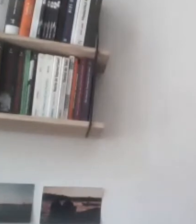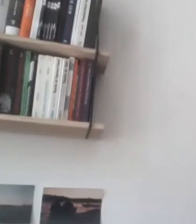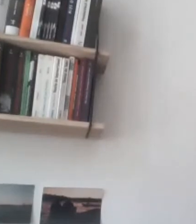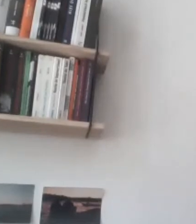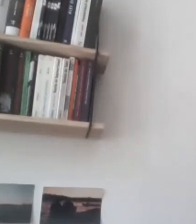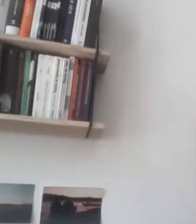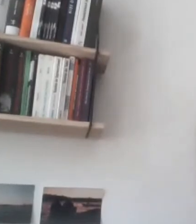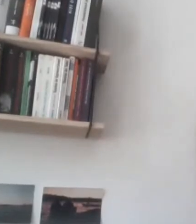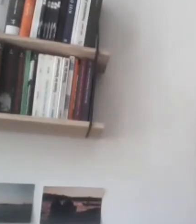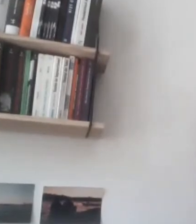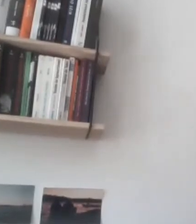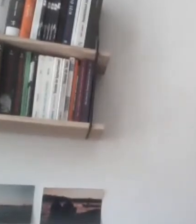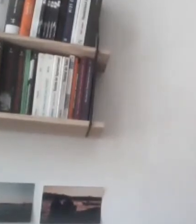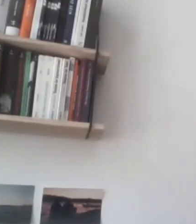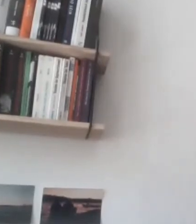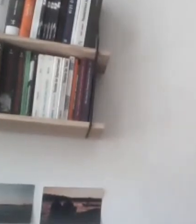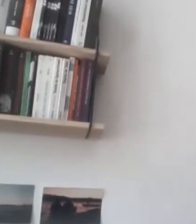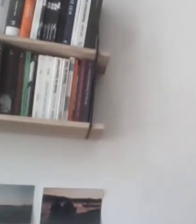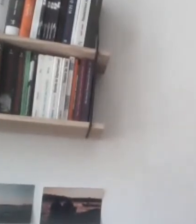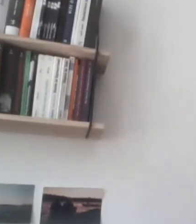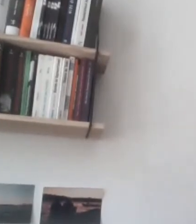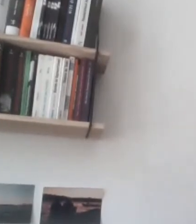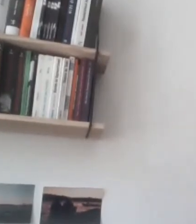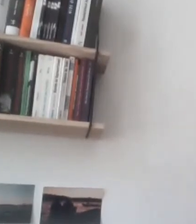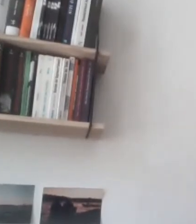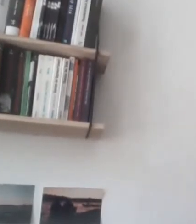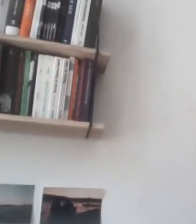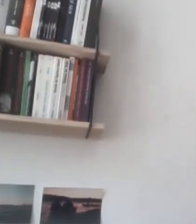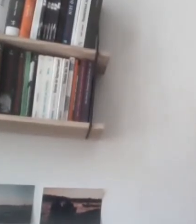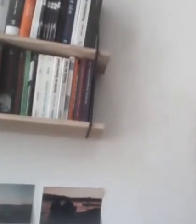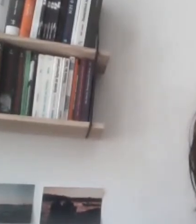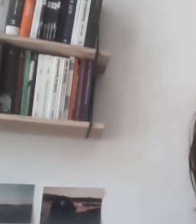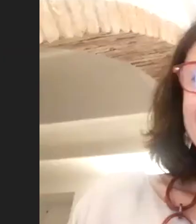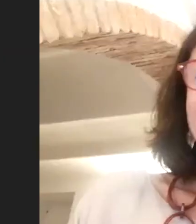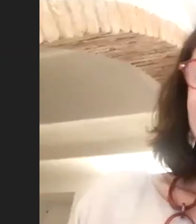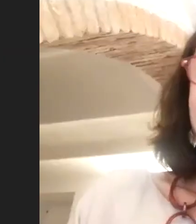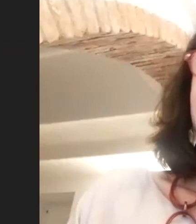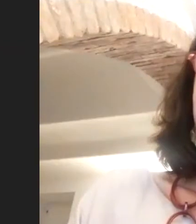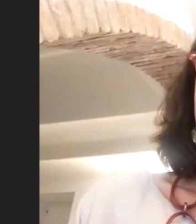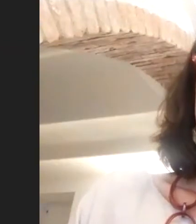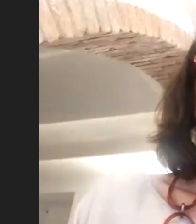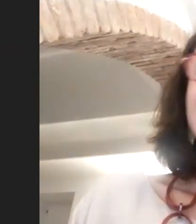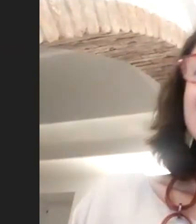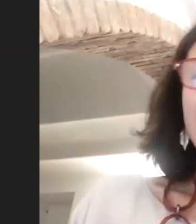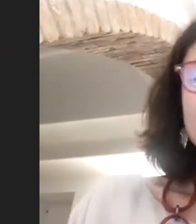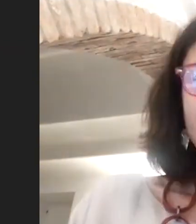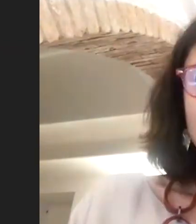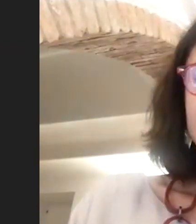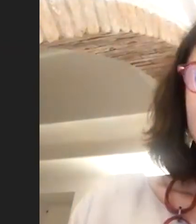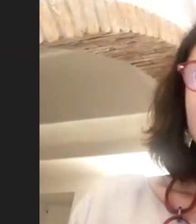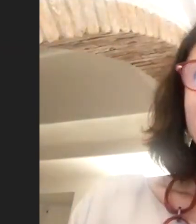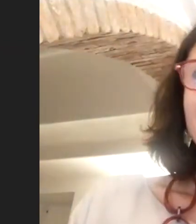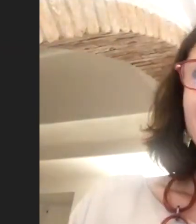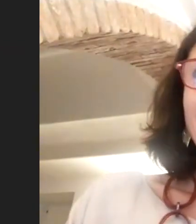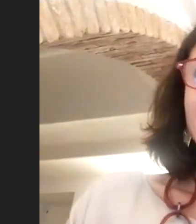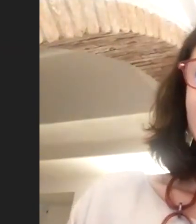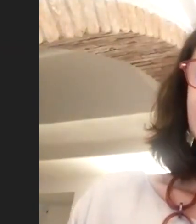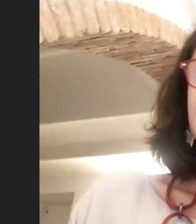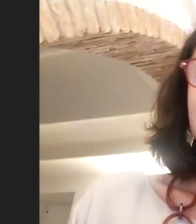I think Cristina has a question right now or maybe- Yes. I just have a comment because as you know,